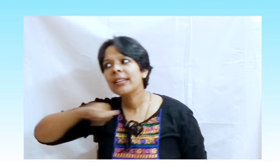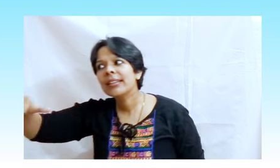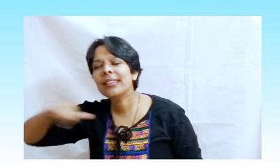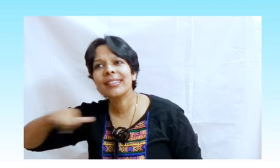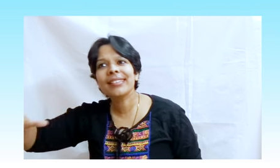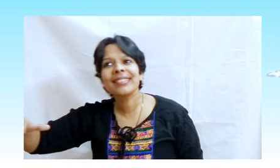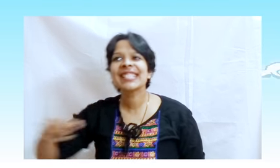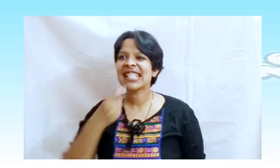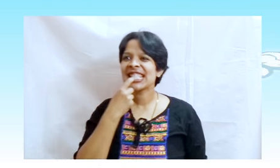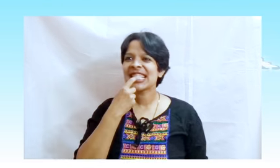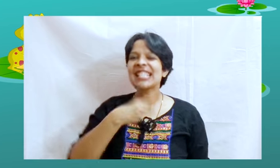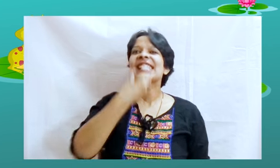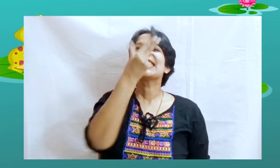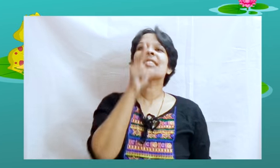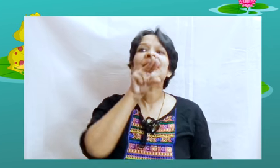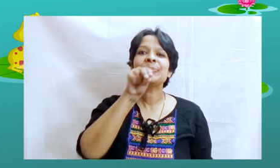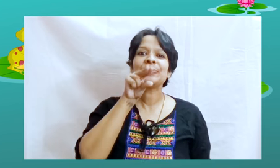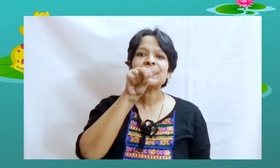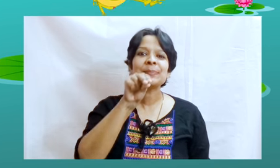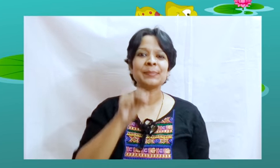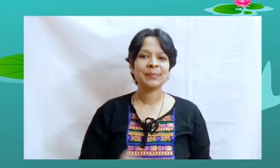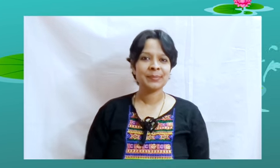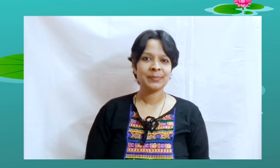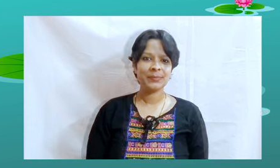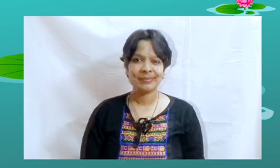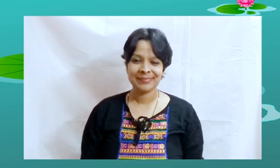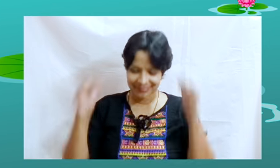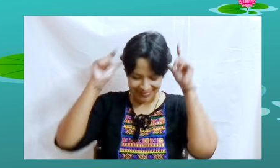The foolish bird planned to swim and dive in the water all day long!